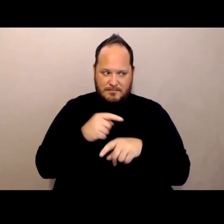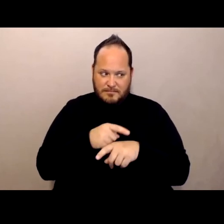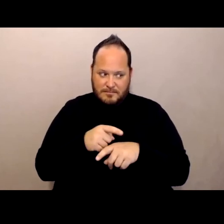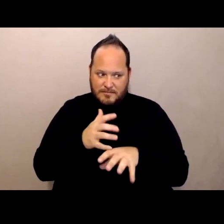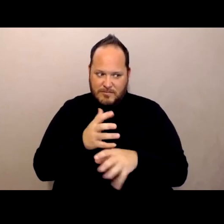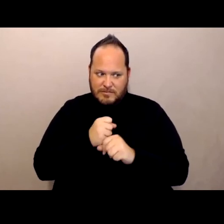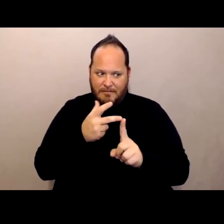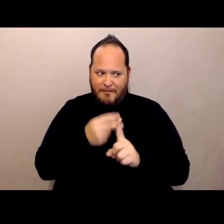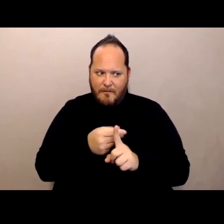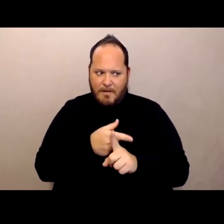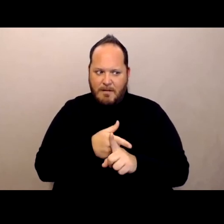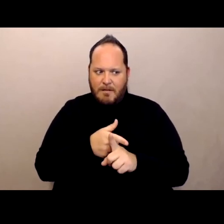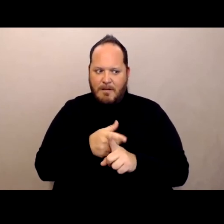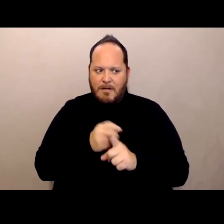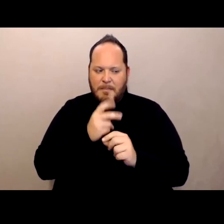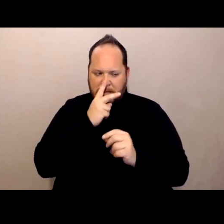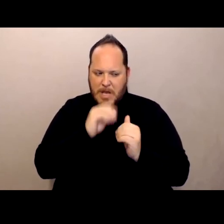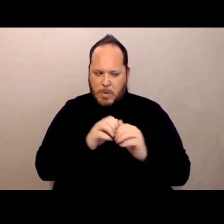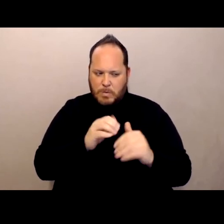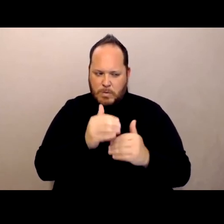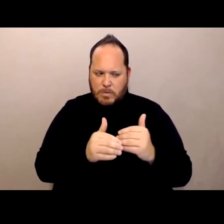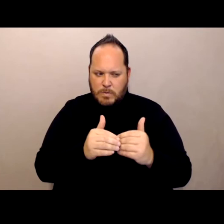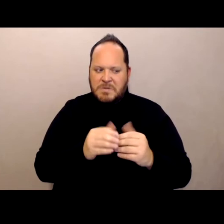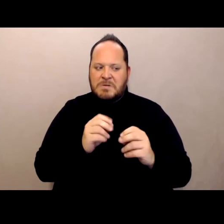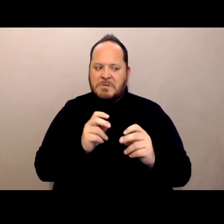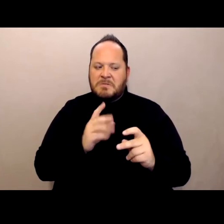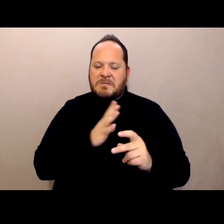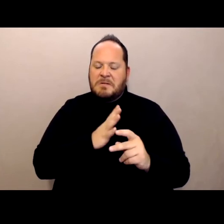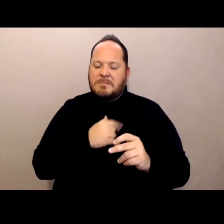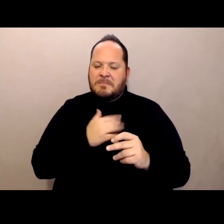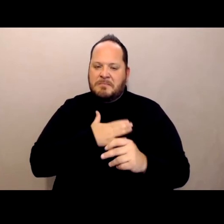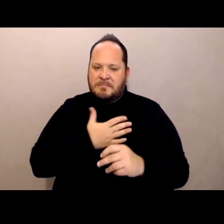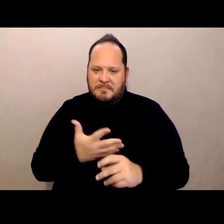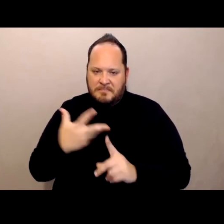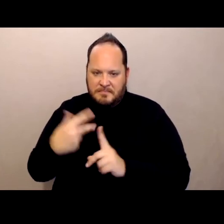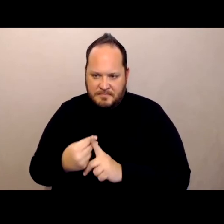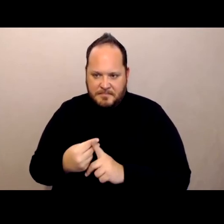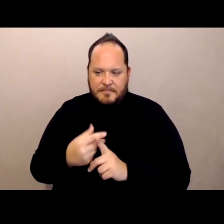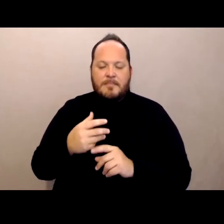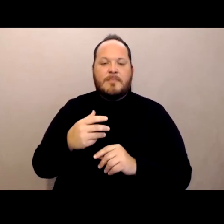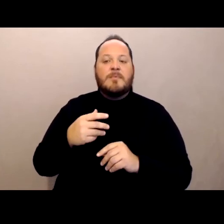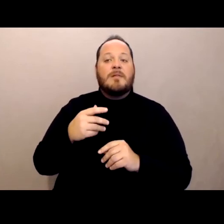before they committed to getting it themselves. So I think we've had fewer and fewer complaints about unvaccinated staff members